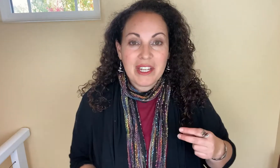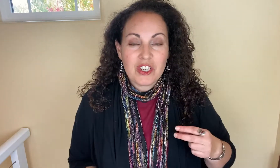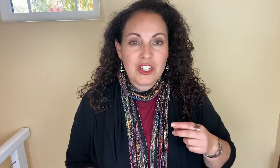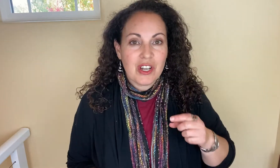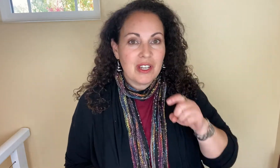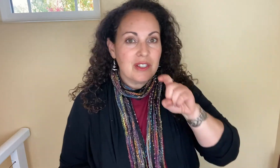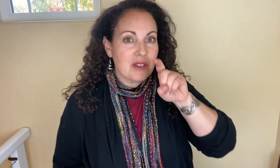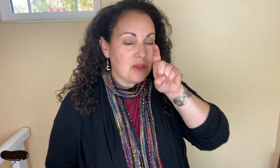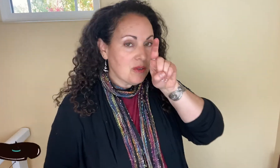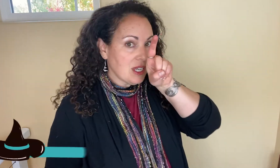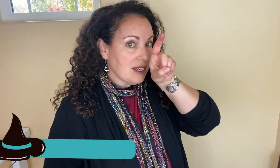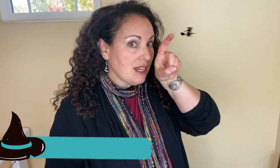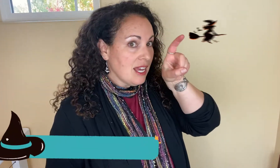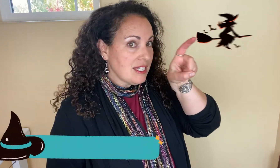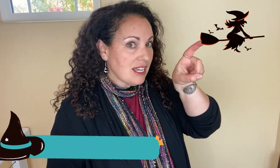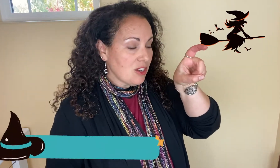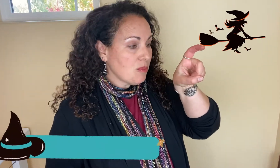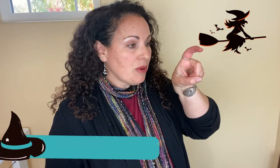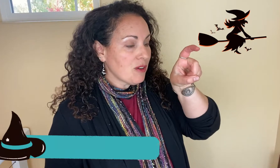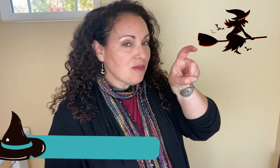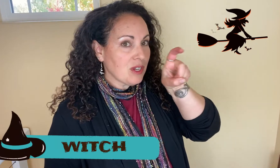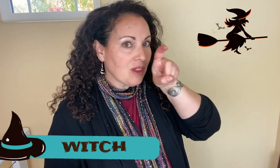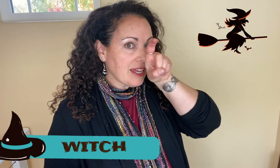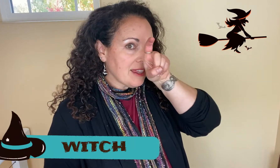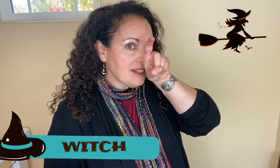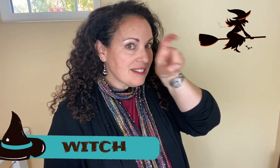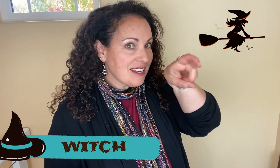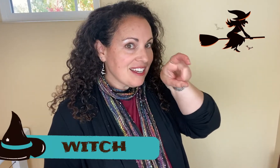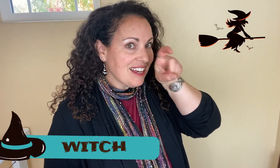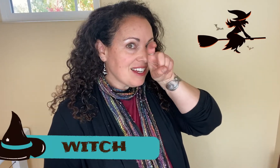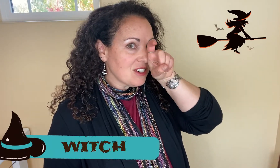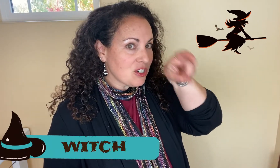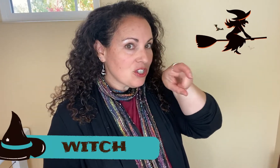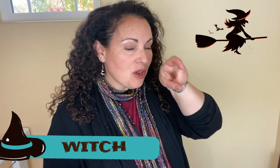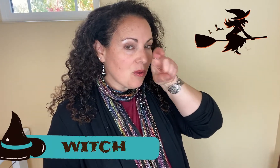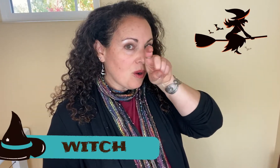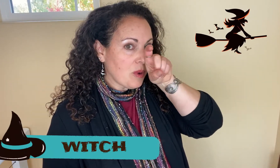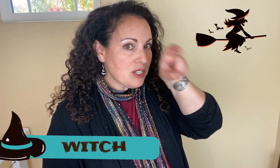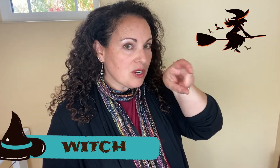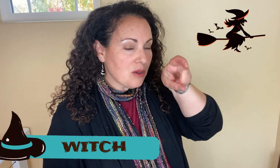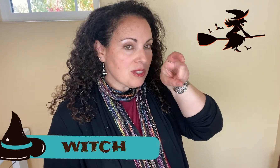WITCH so you'll take your pointer finger like this and show a witch's nose.